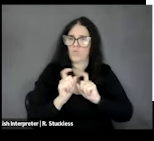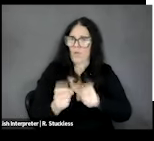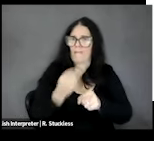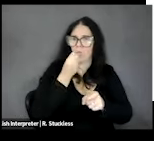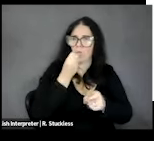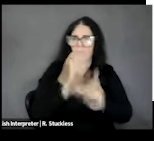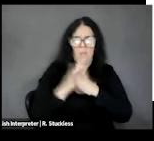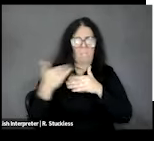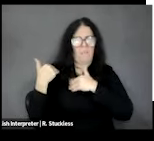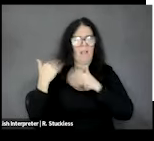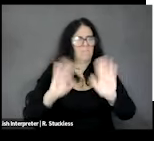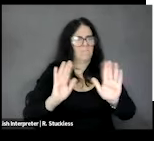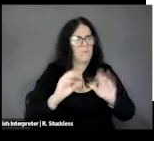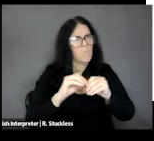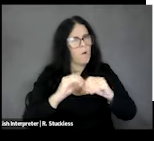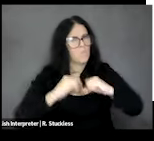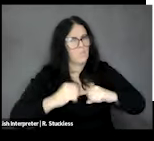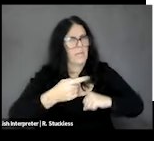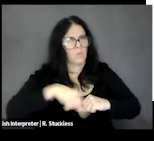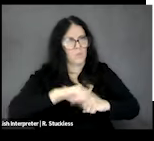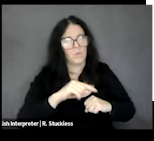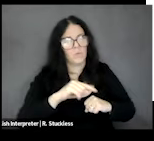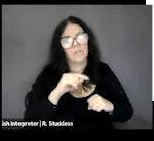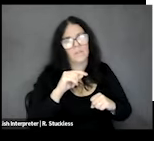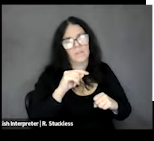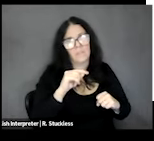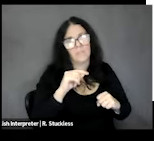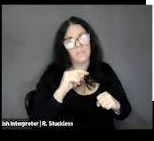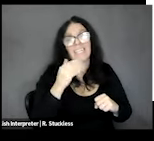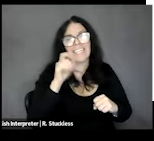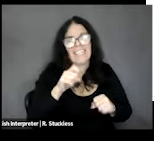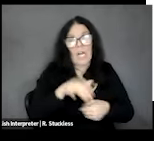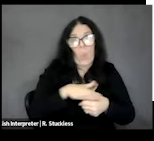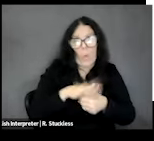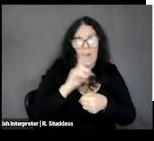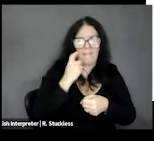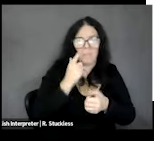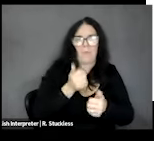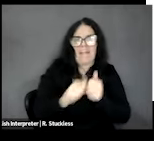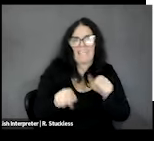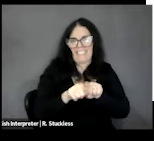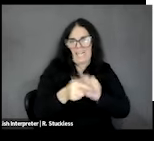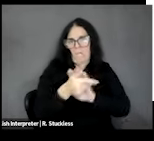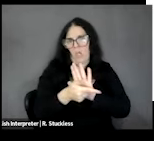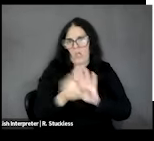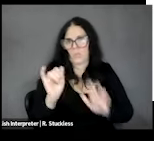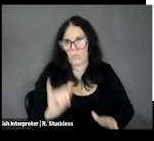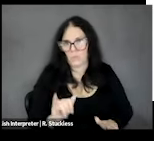State and local governments can pass the same laws at the state and local level and